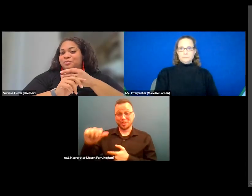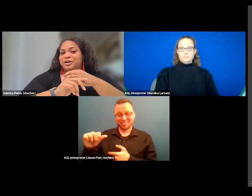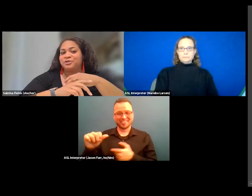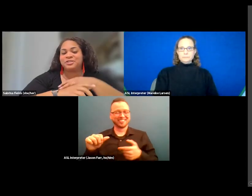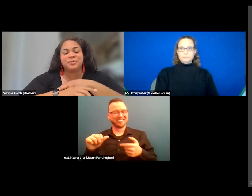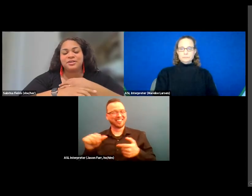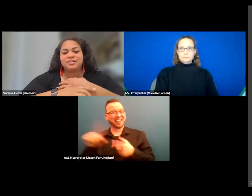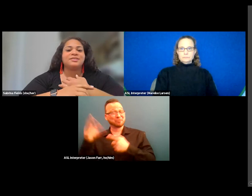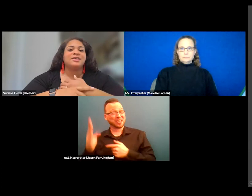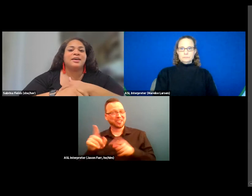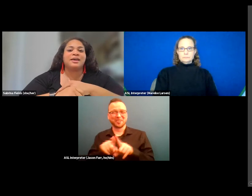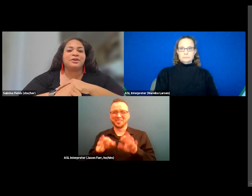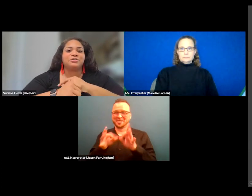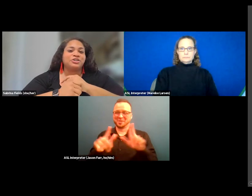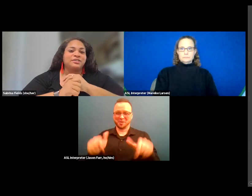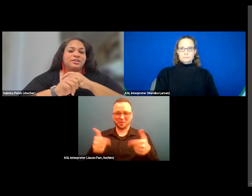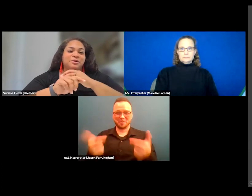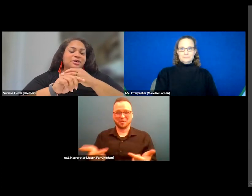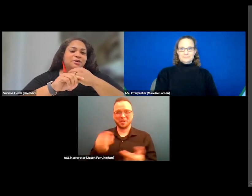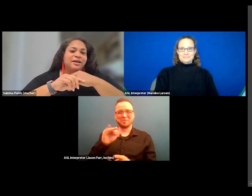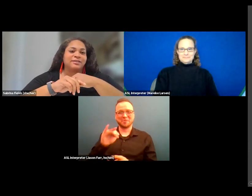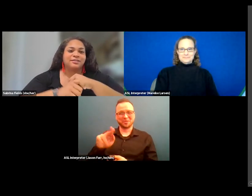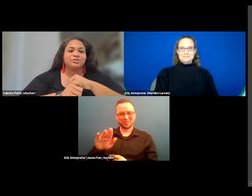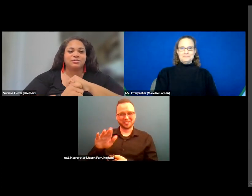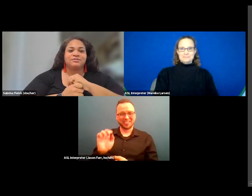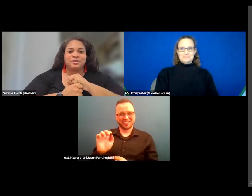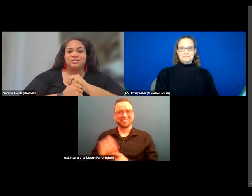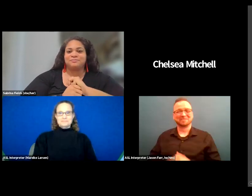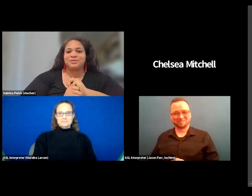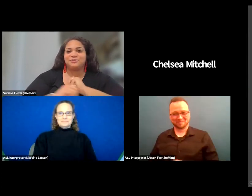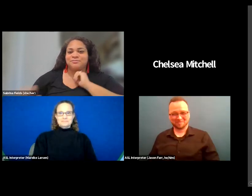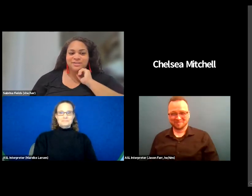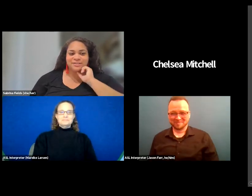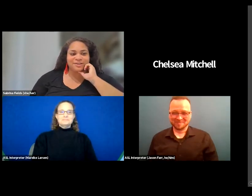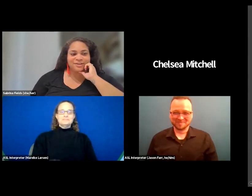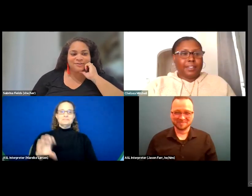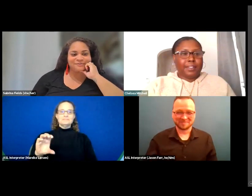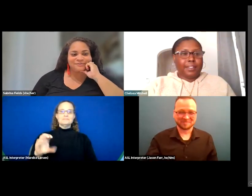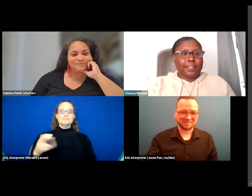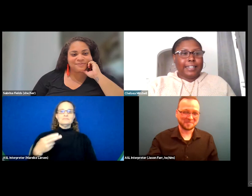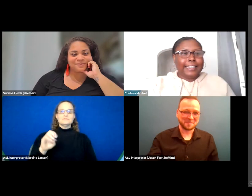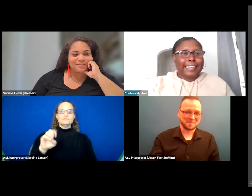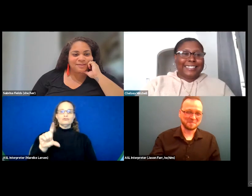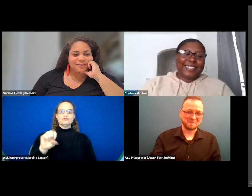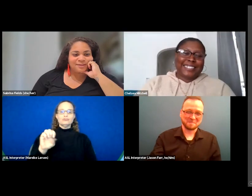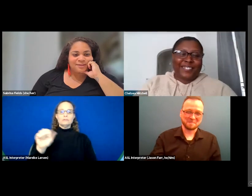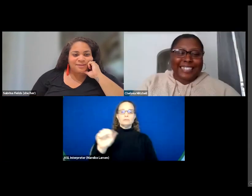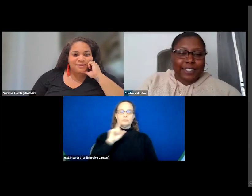more about her experience and how she ended up here at St. Joseph's Center. So Chelsea, all you. Thank you so much Sabrina.